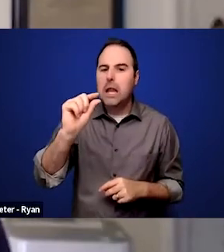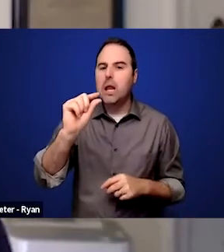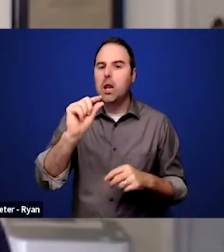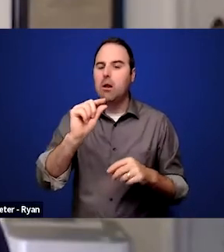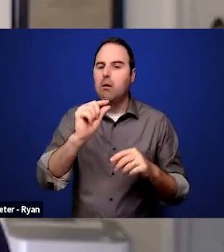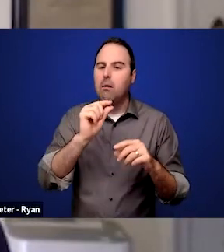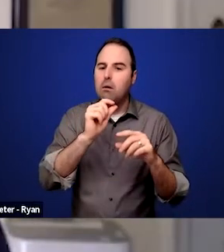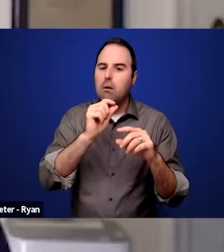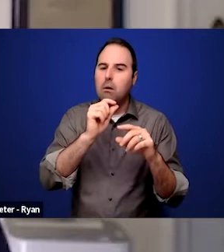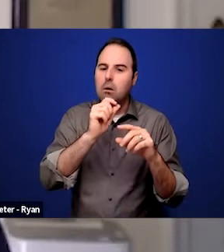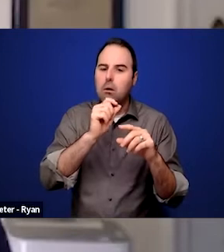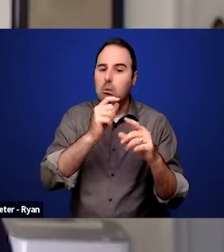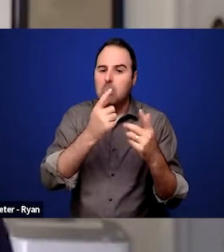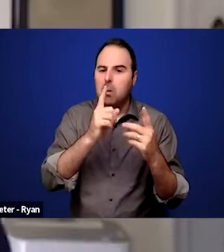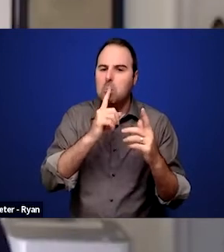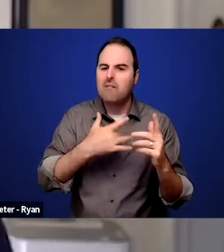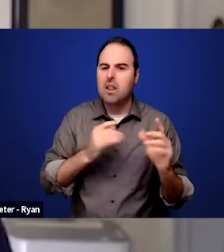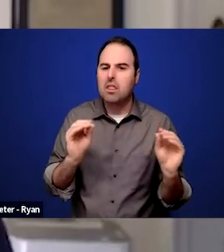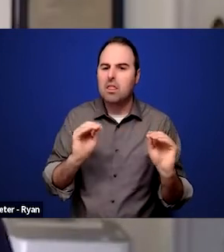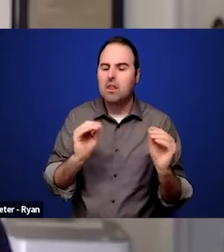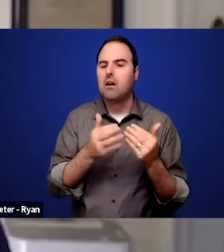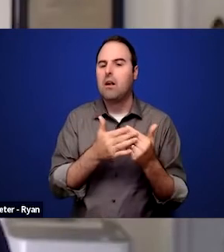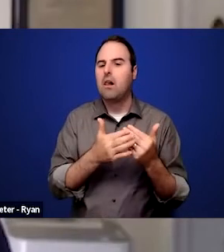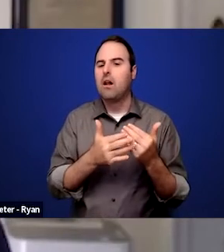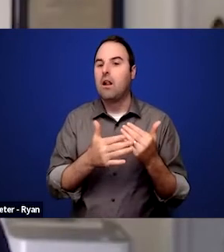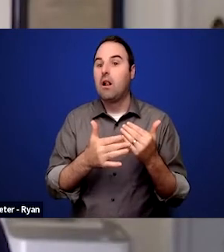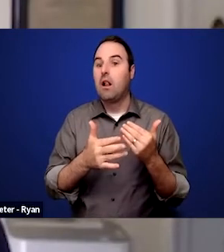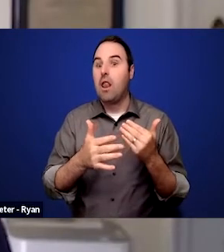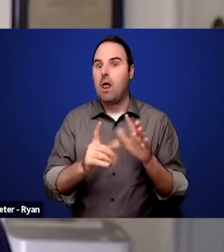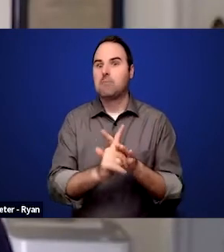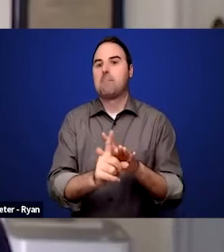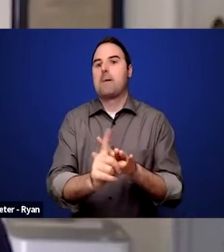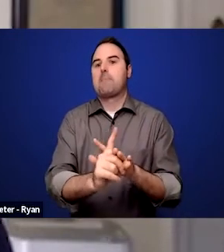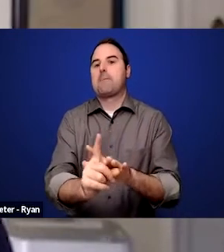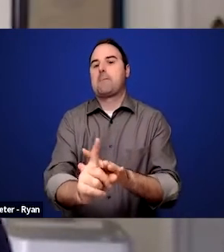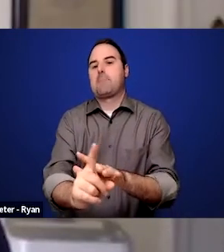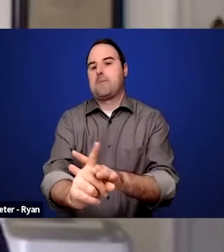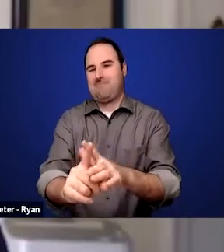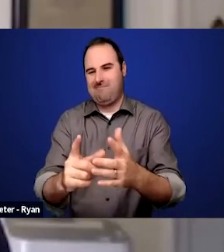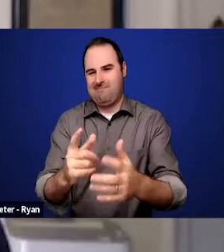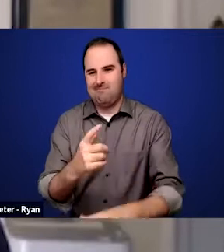but then years down the road began having various problems with muscles and other things.